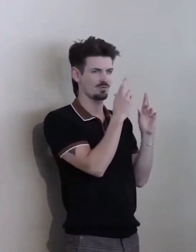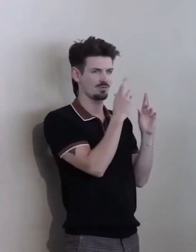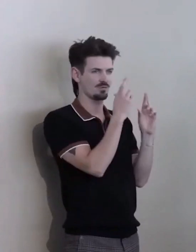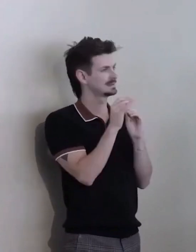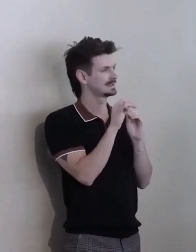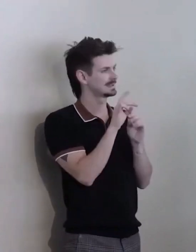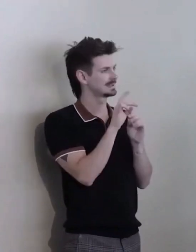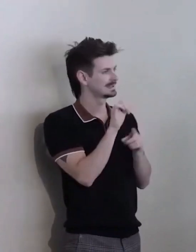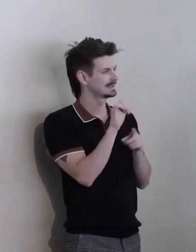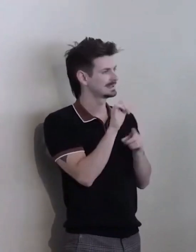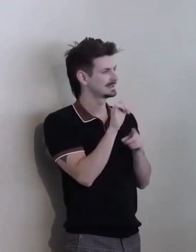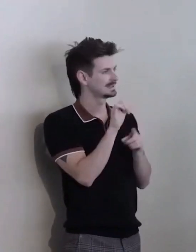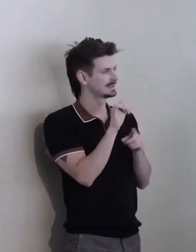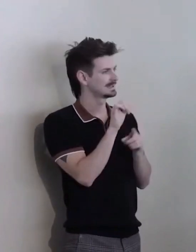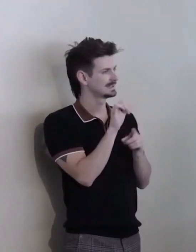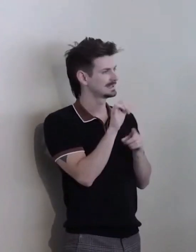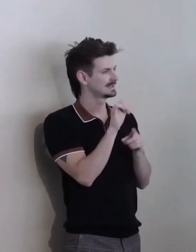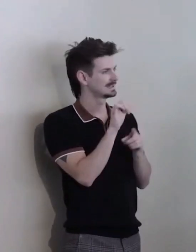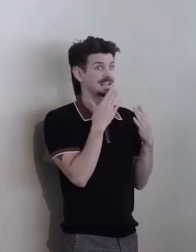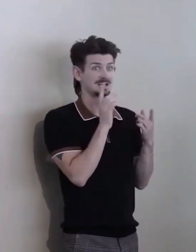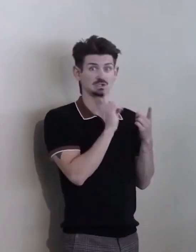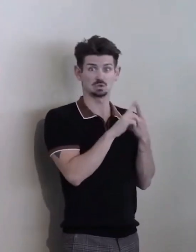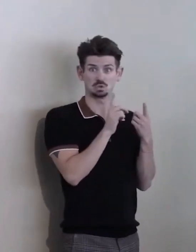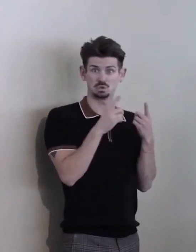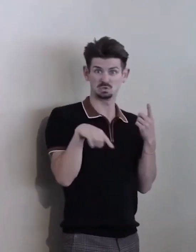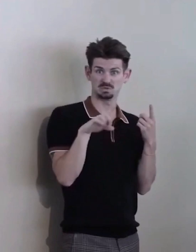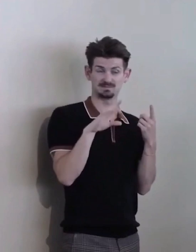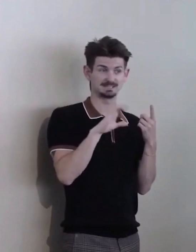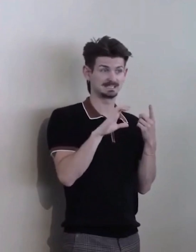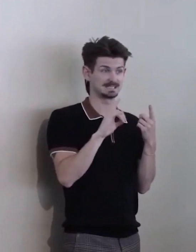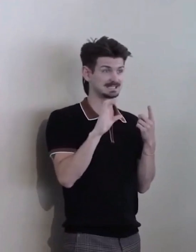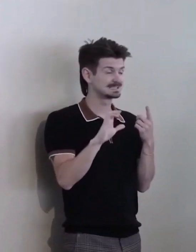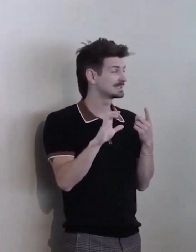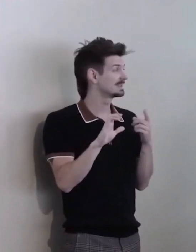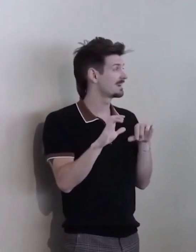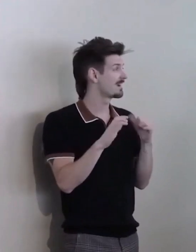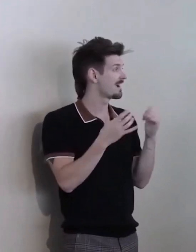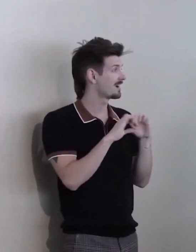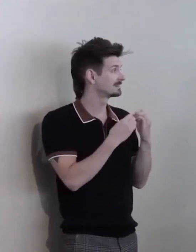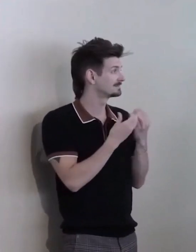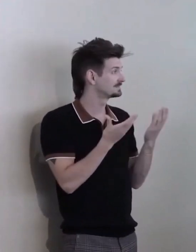Thank you for using your voices the way that you do to amplify the voices of others,